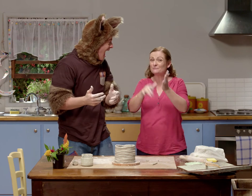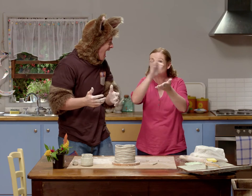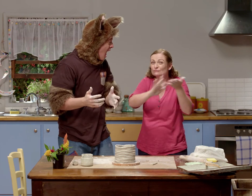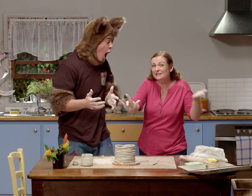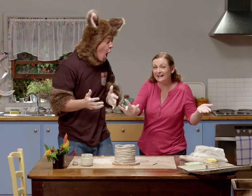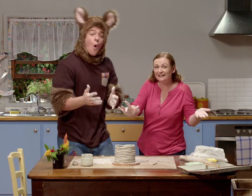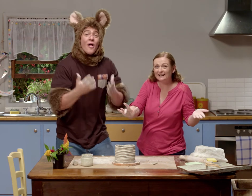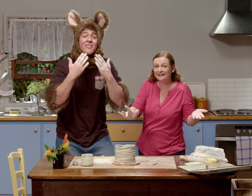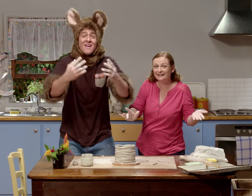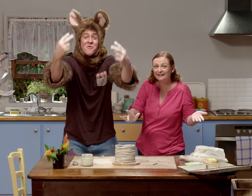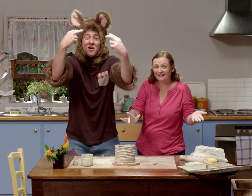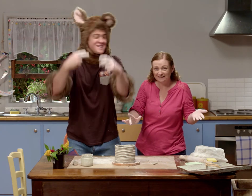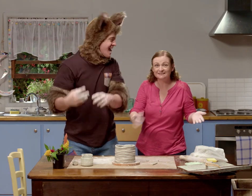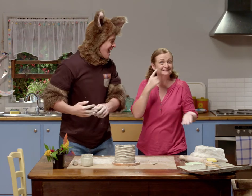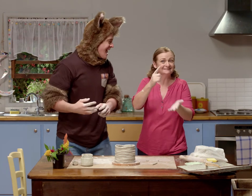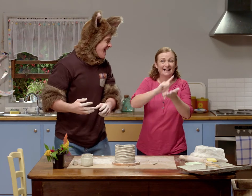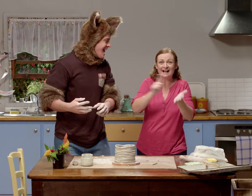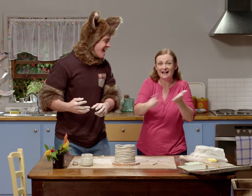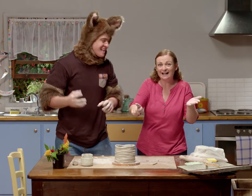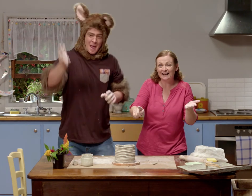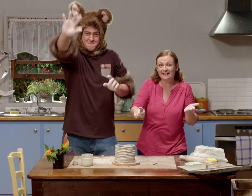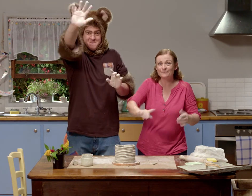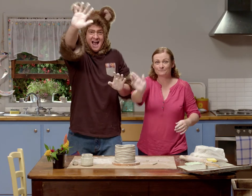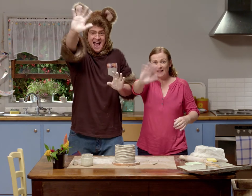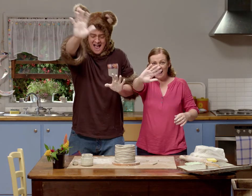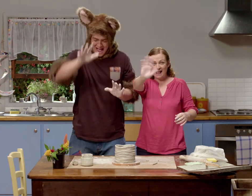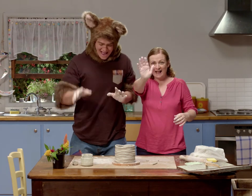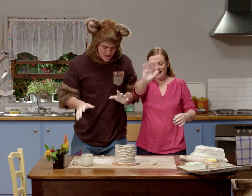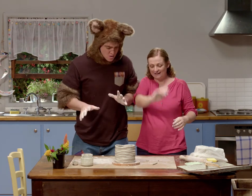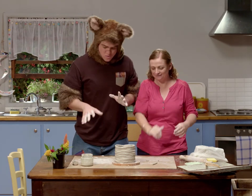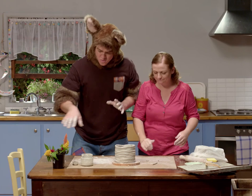Well our time is up. Thanks for watching. See you next time. Bye! - Bye!